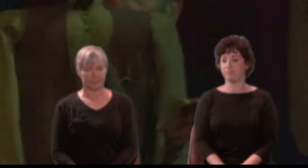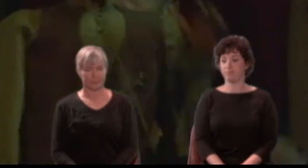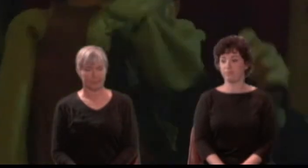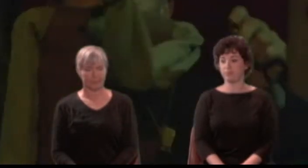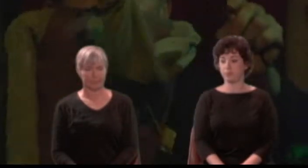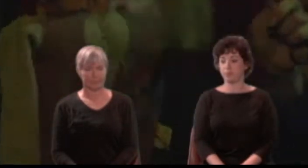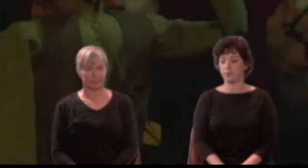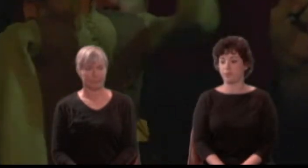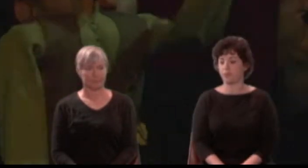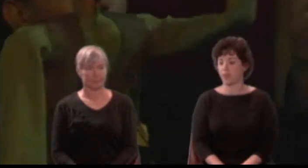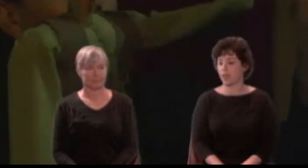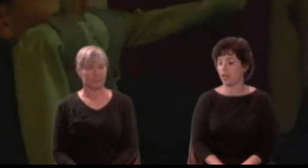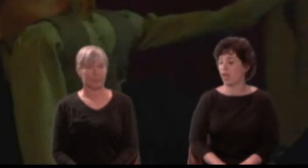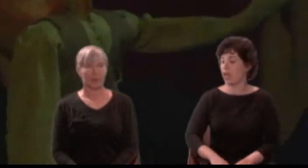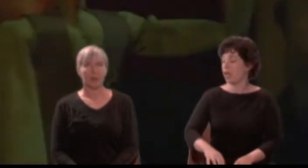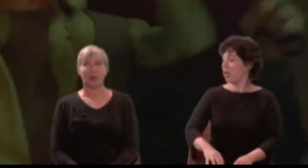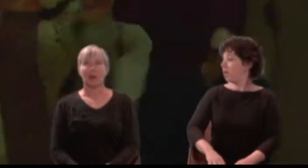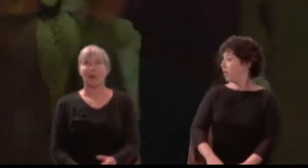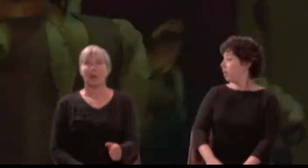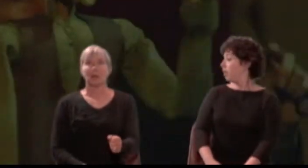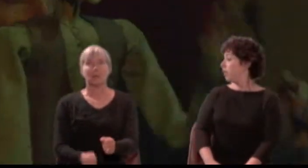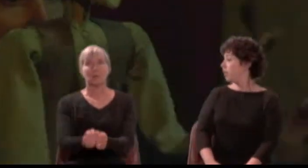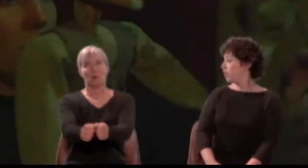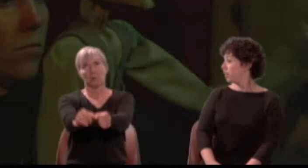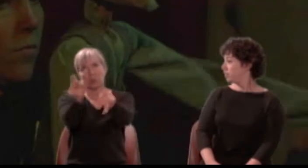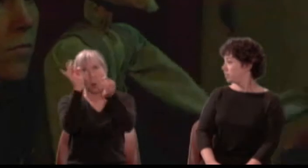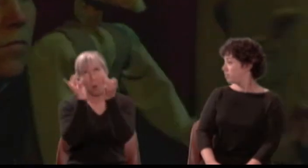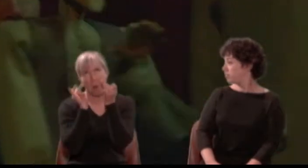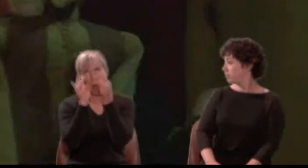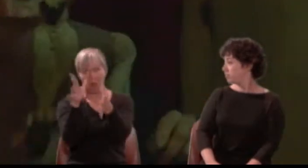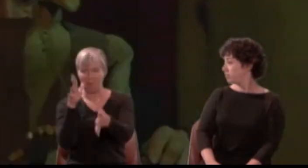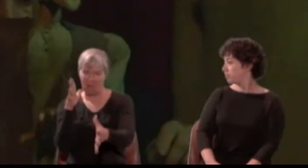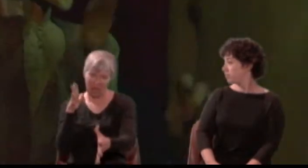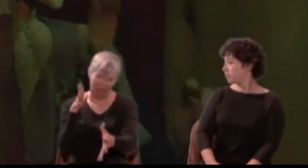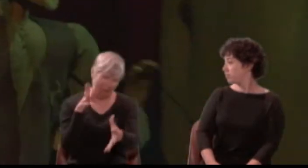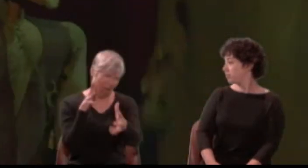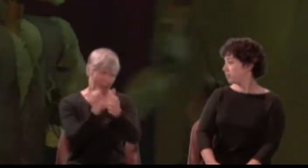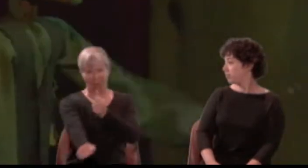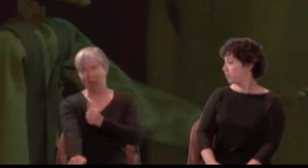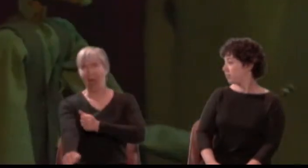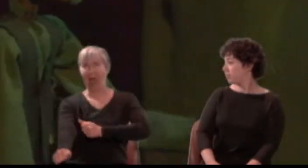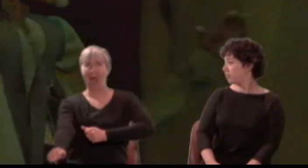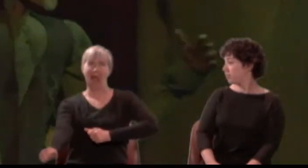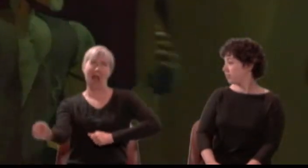"The Most Lamentable Comedy and Most Cruel Death of Pyramus and Thisby''.